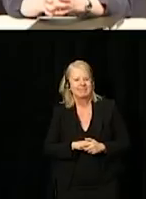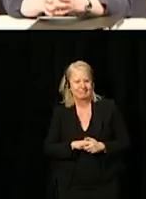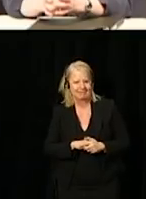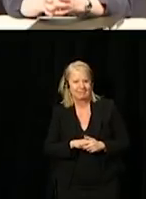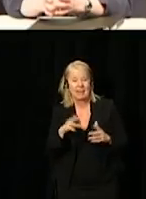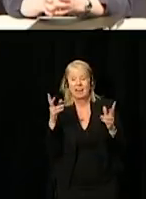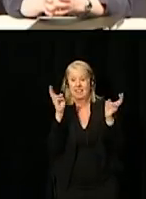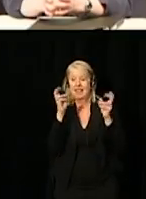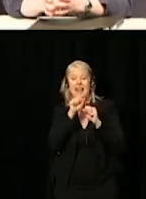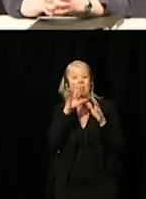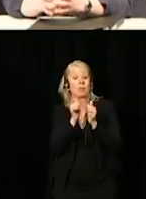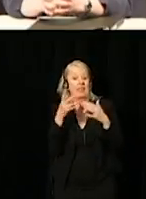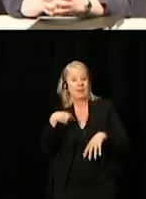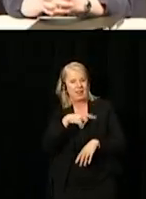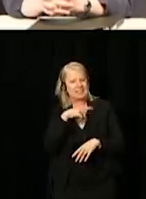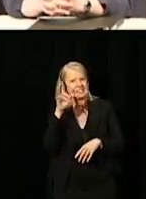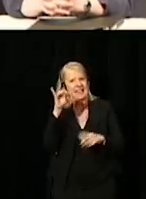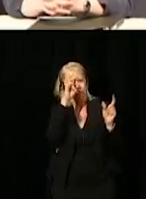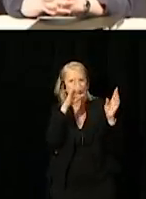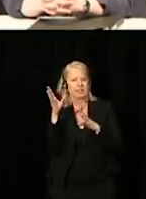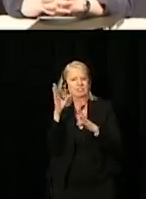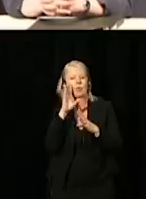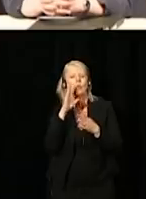Nothing without us really is a strategy that we hope will propel